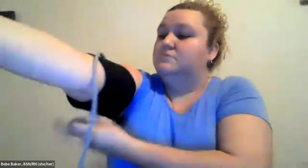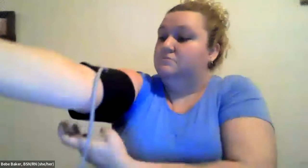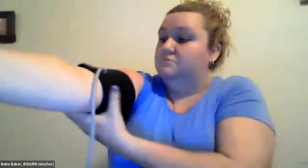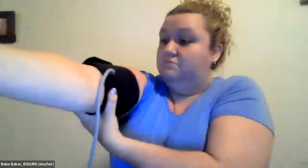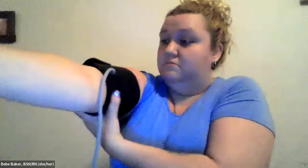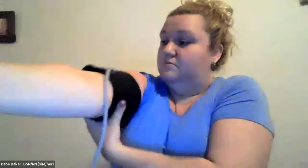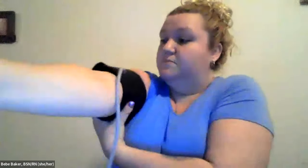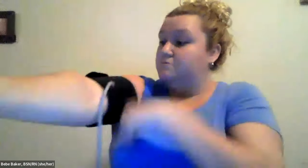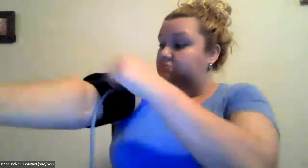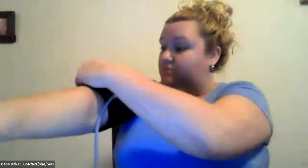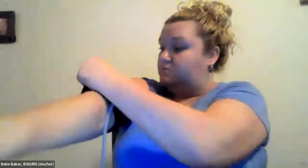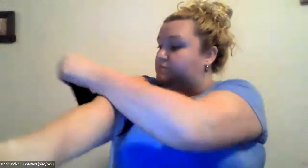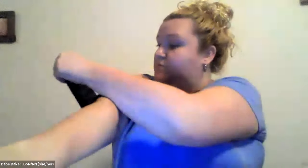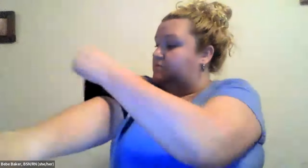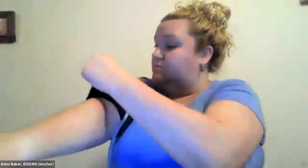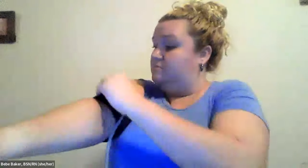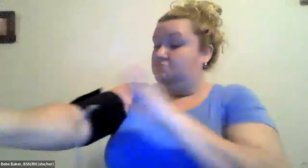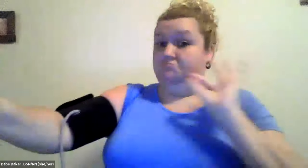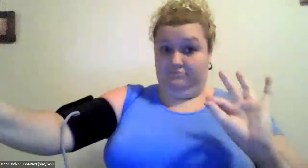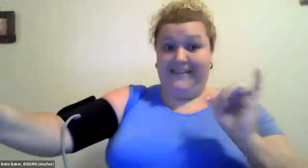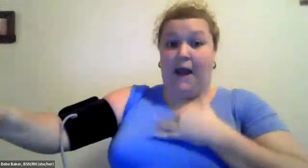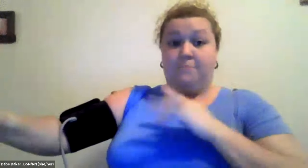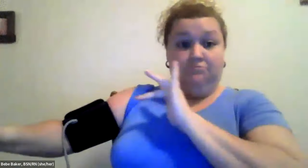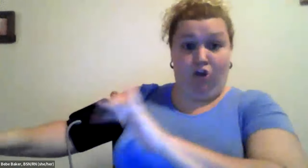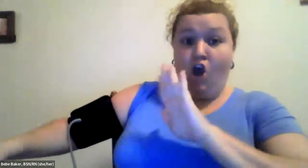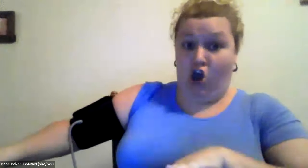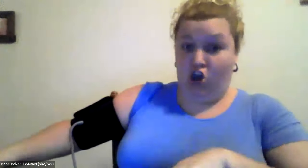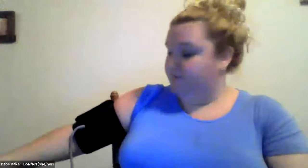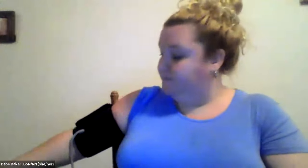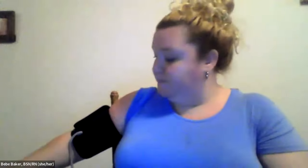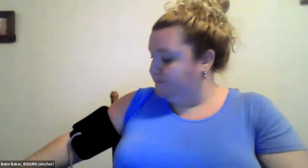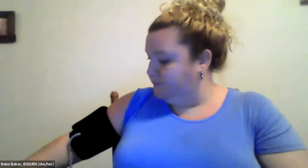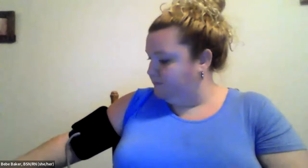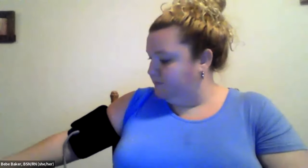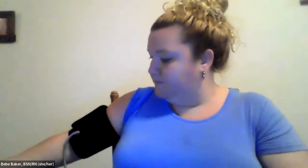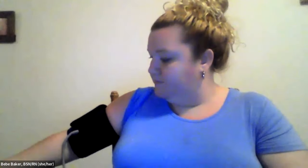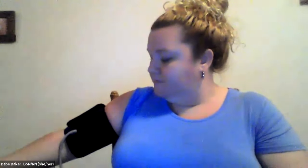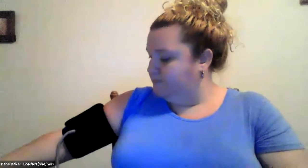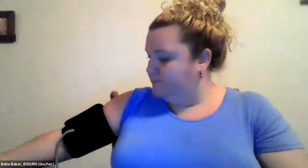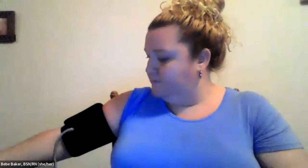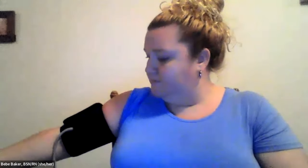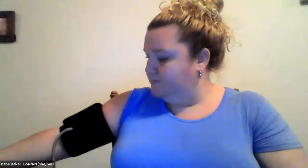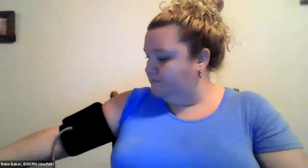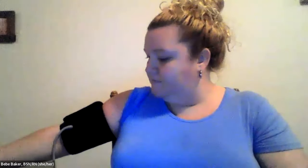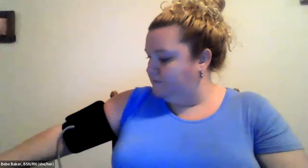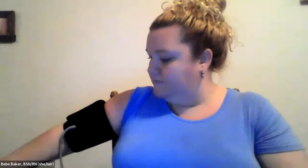Cristine Saunders: That you can fit under the cuff that works, so your blood pressure doesn't read too high, and then I just push the button to turn it on.